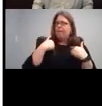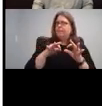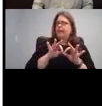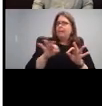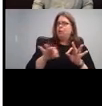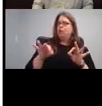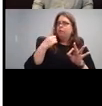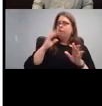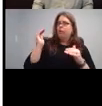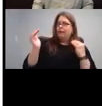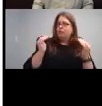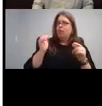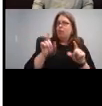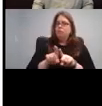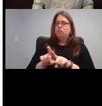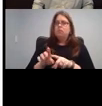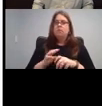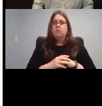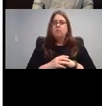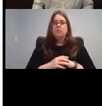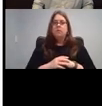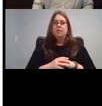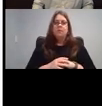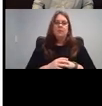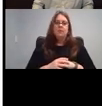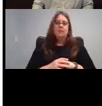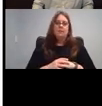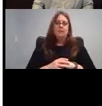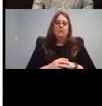So they're very approachable.